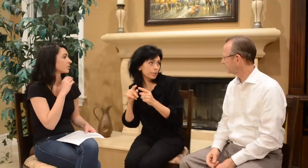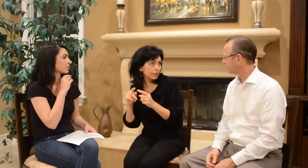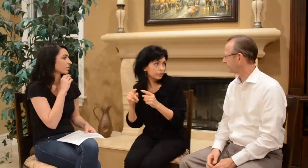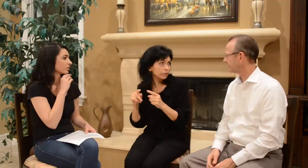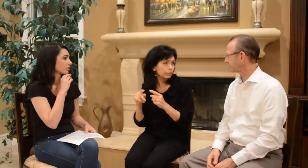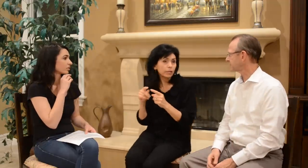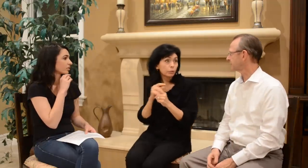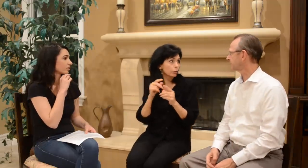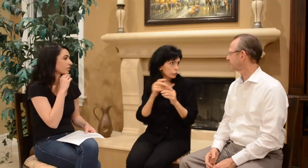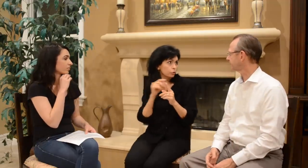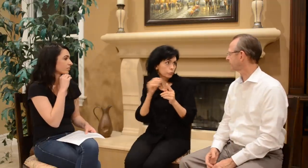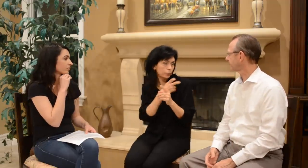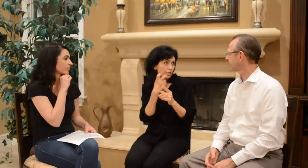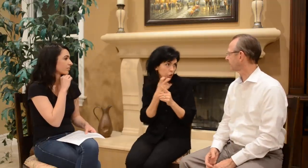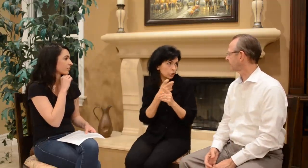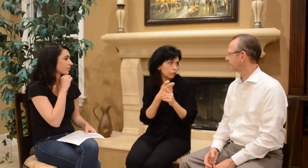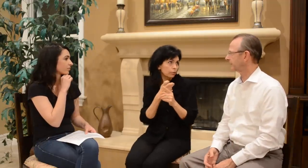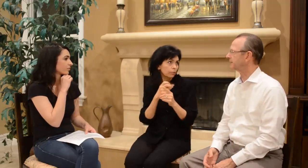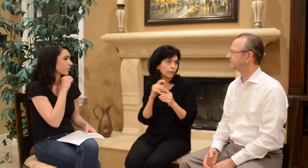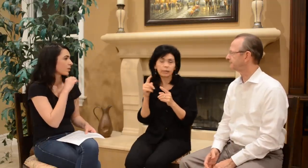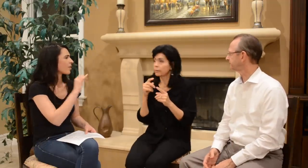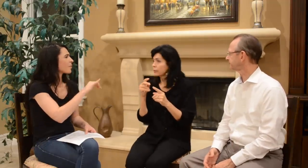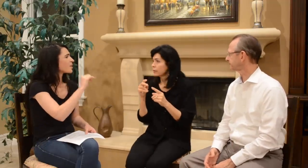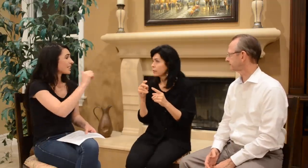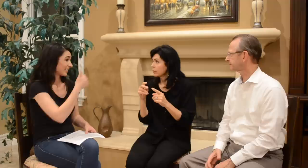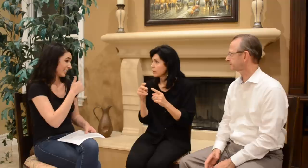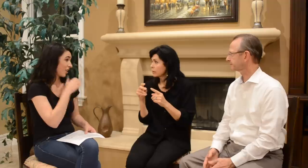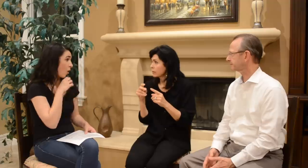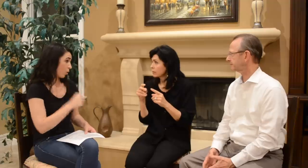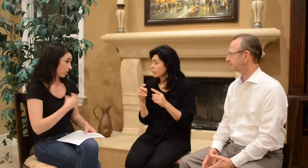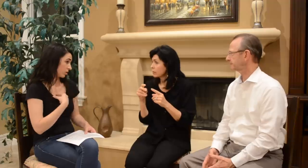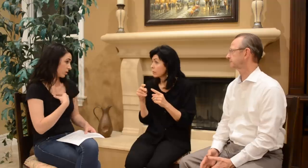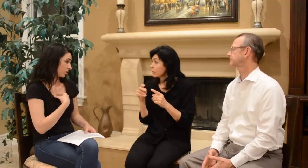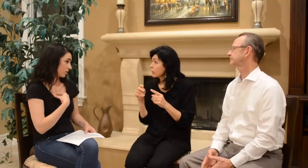Mom: Yes- but it was also speech.. but... Ashley: Was I 10 years old?